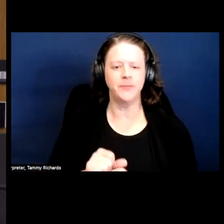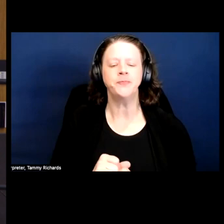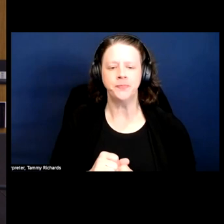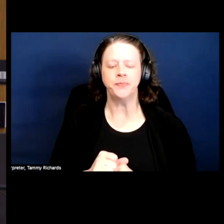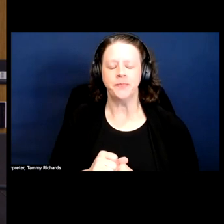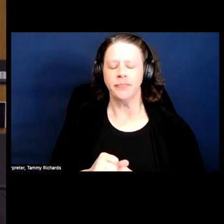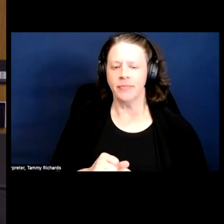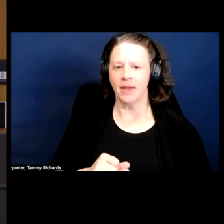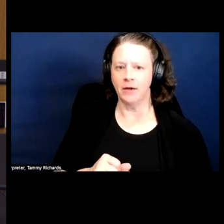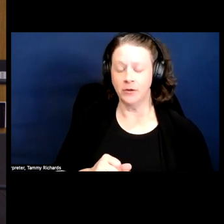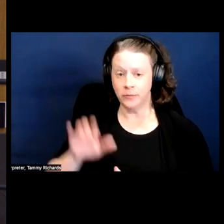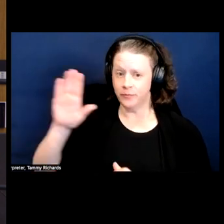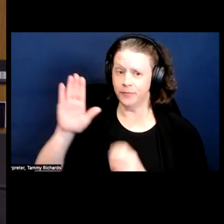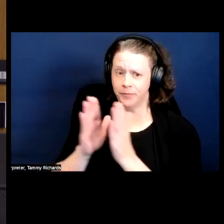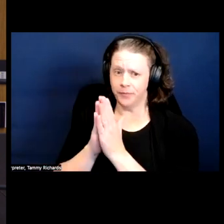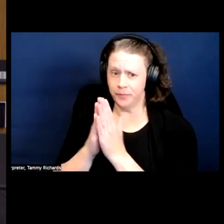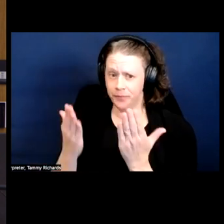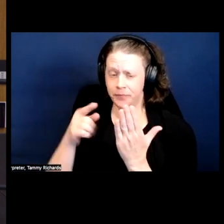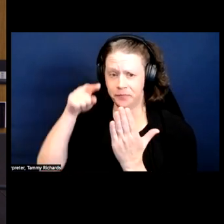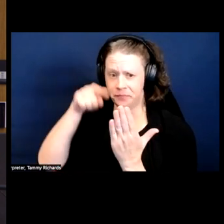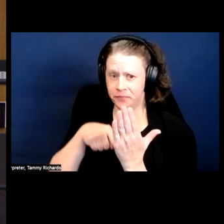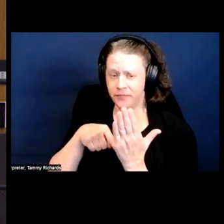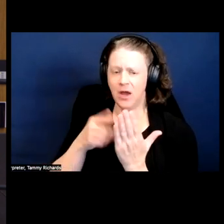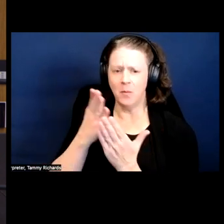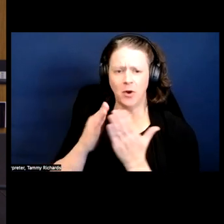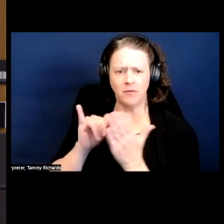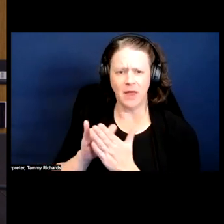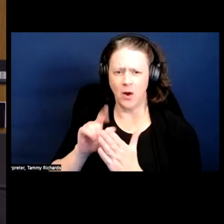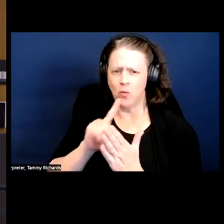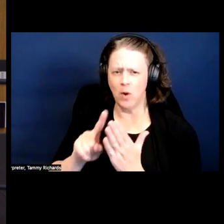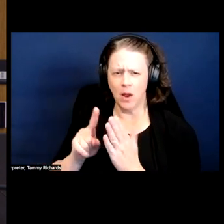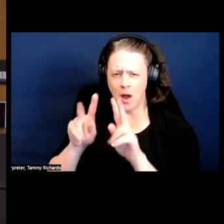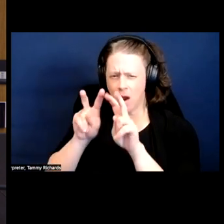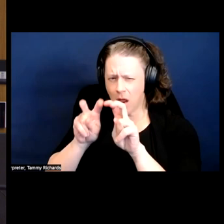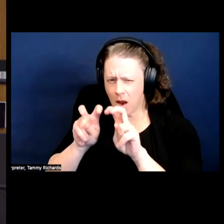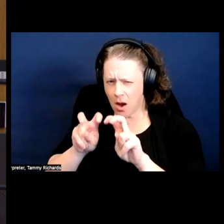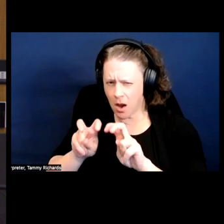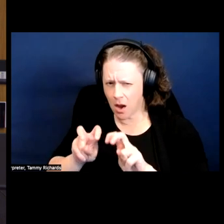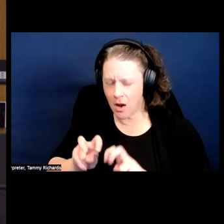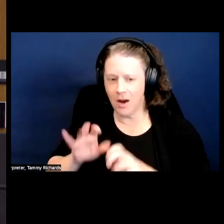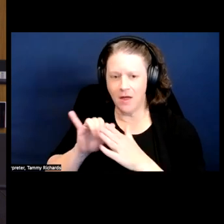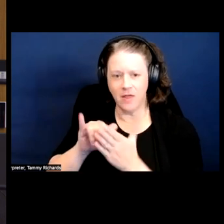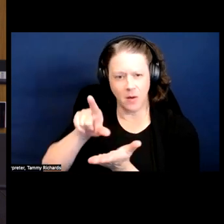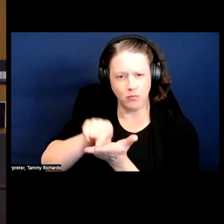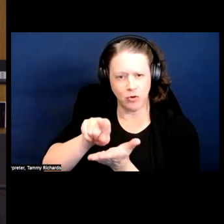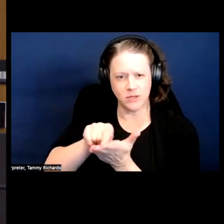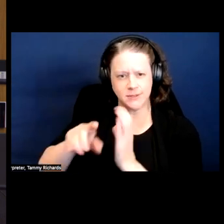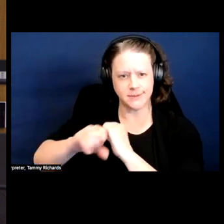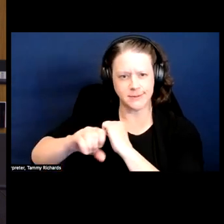Part of the book is this very close read of the press coverage, right, by the Panthers of those protests.